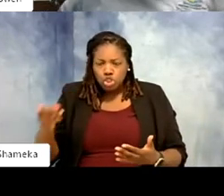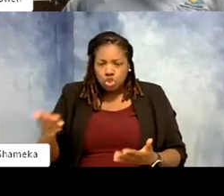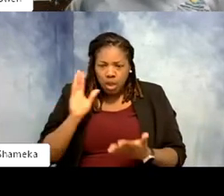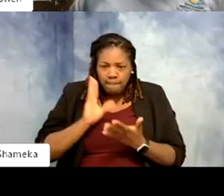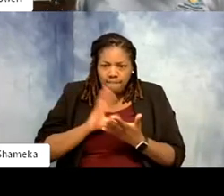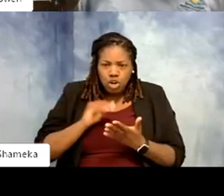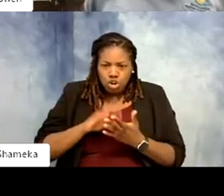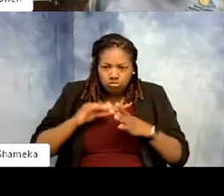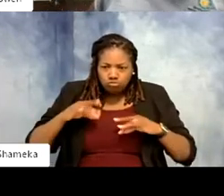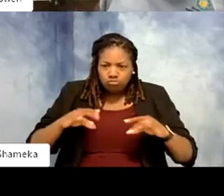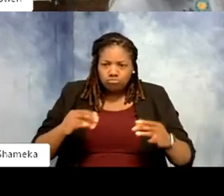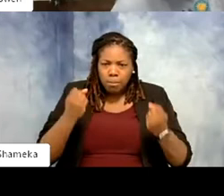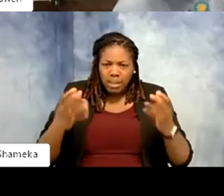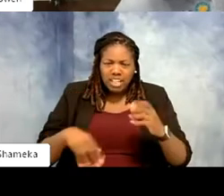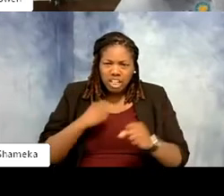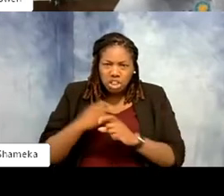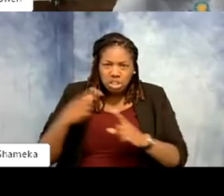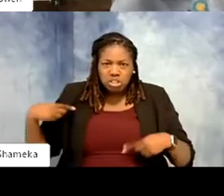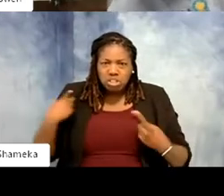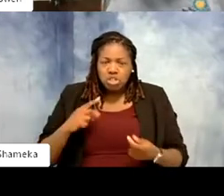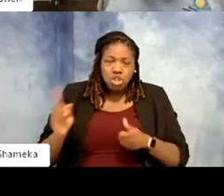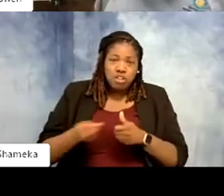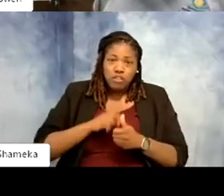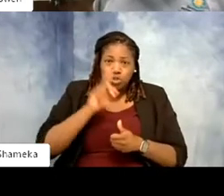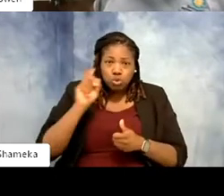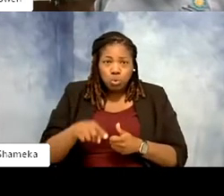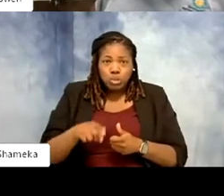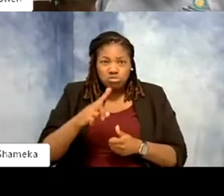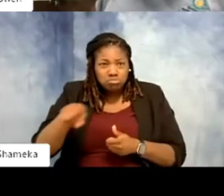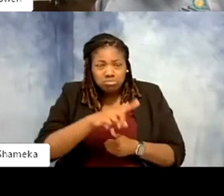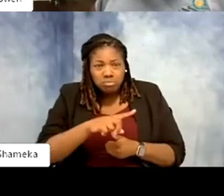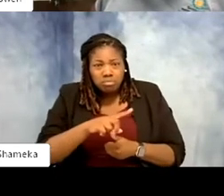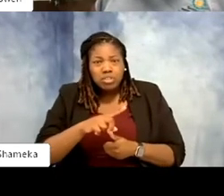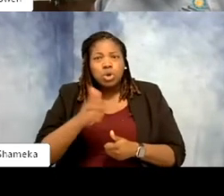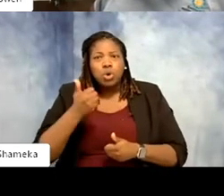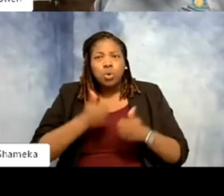So going back to our first question we asked our audience you know what areas of STEAM (science,